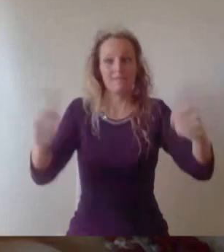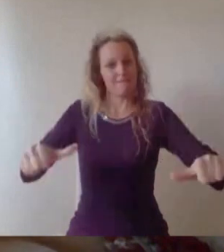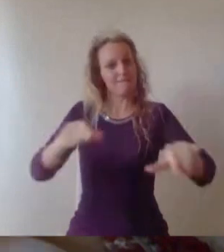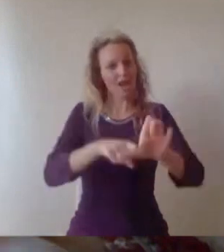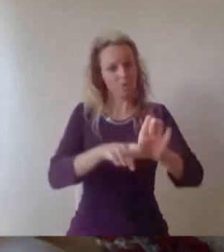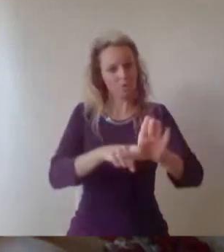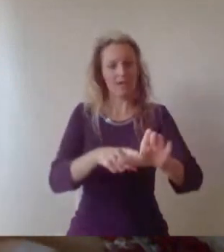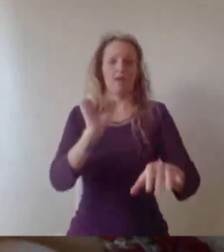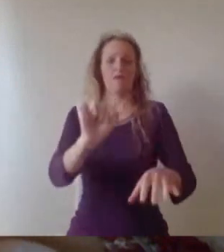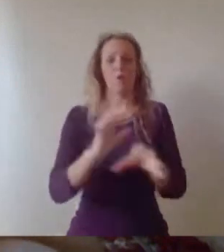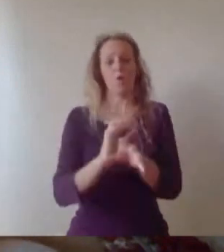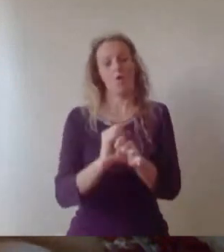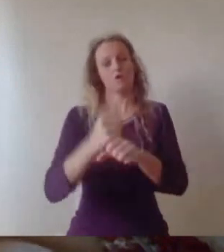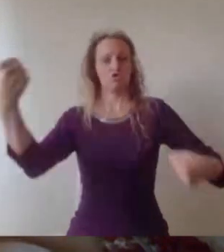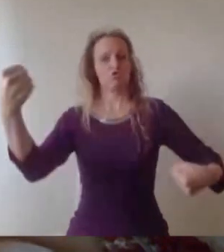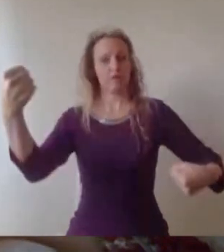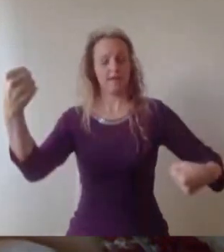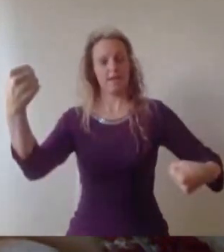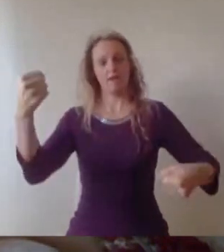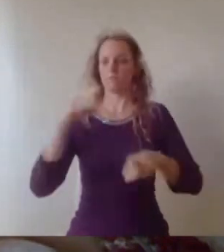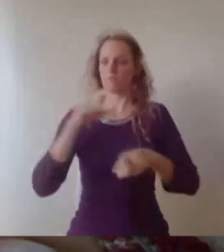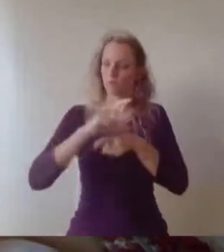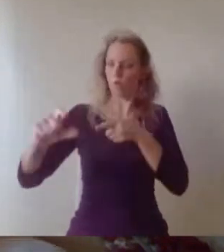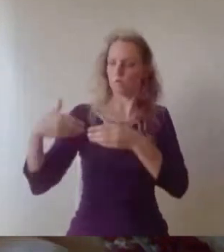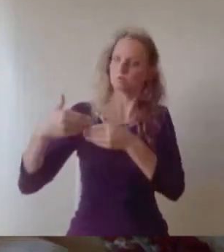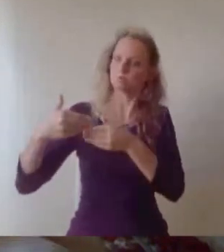All those hours spent in lecture halls and seminars and practicals.